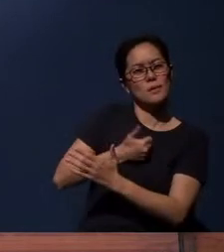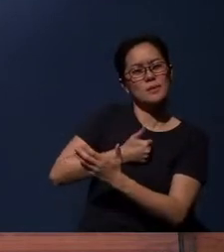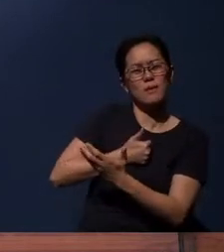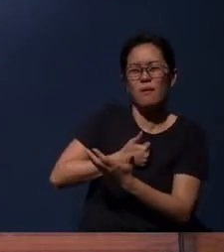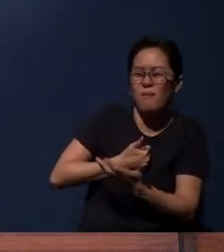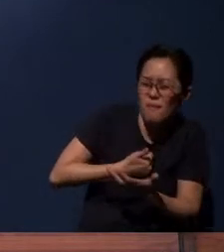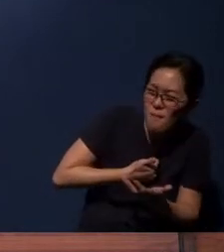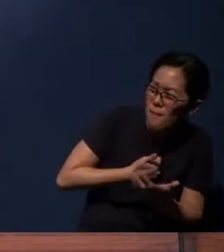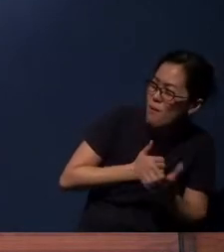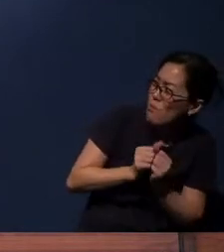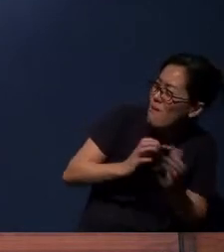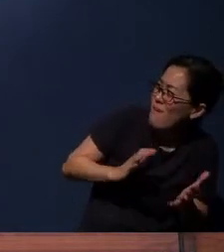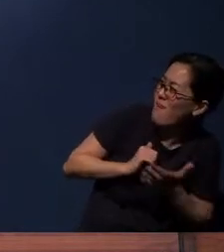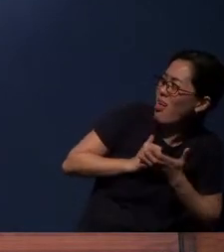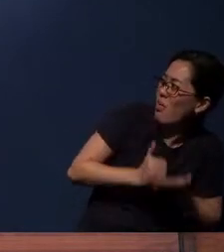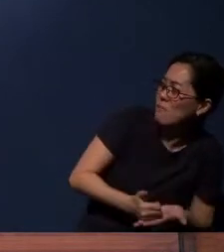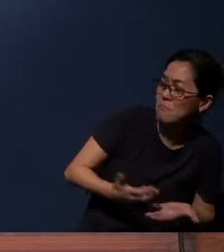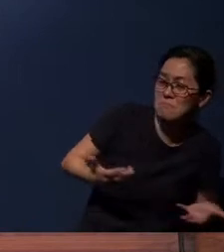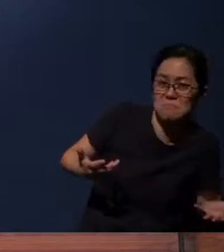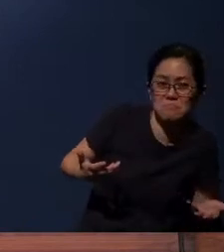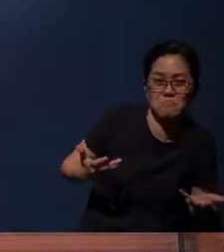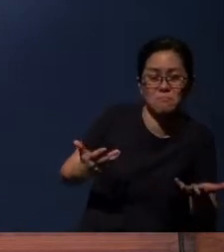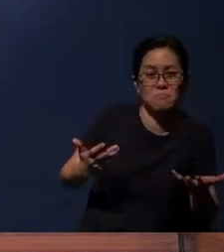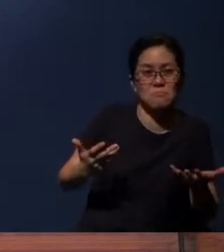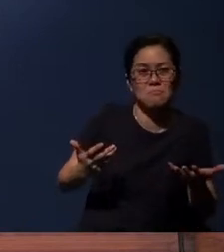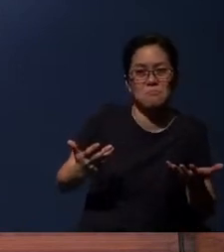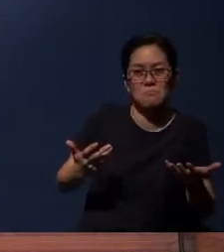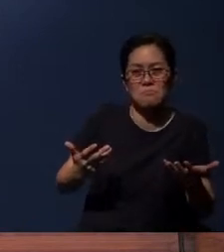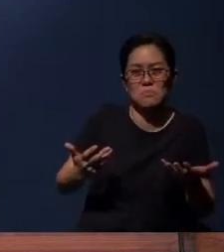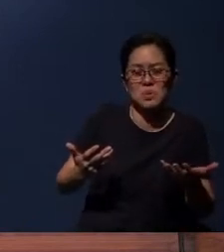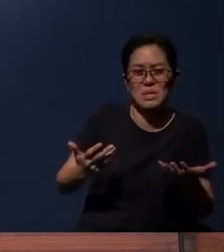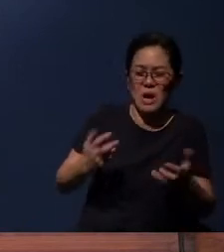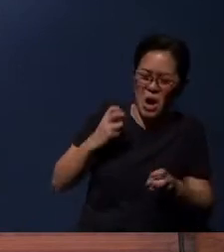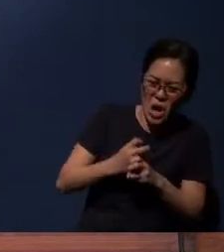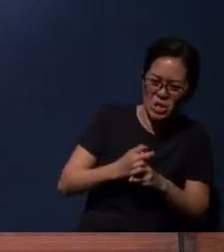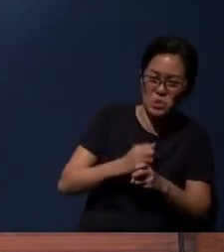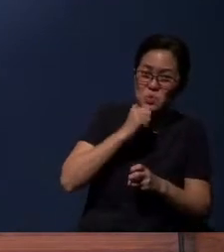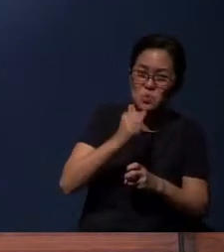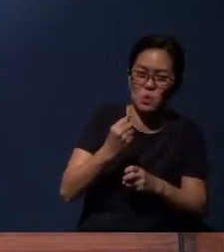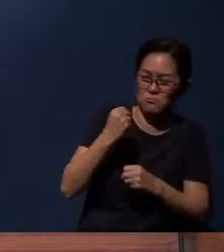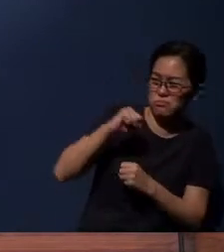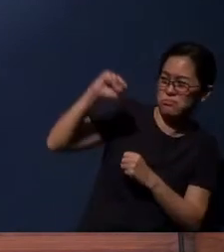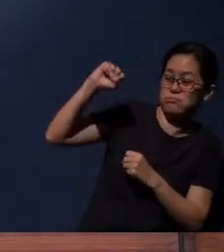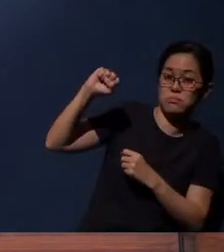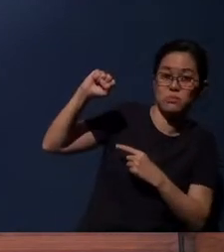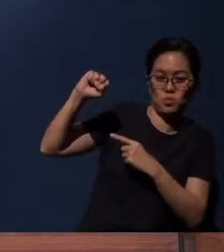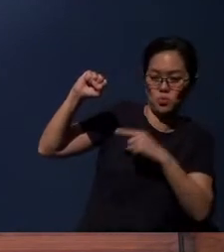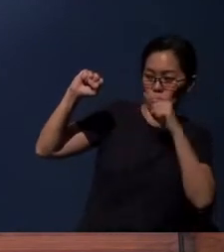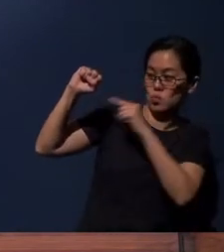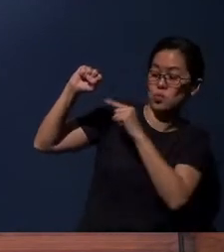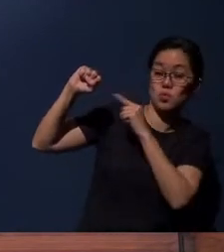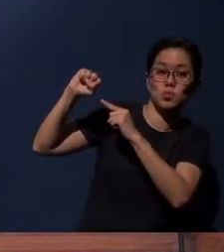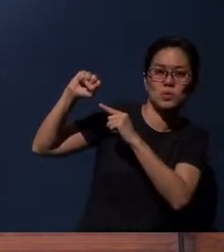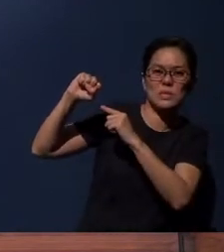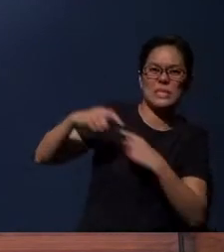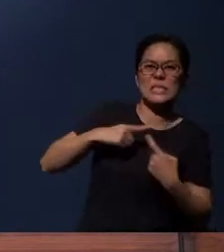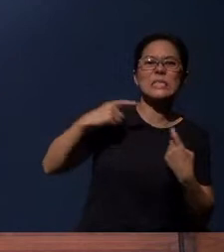to not be in rebellion against God. That is the sin and the effect of sin.